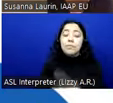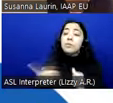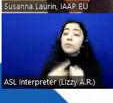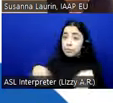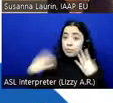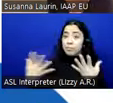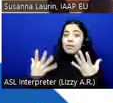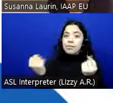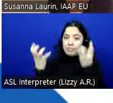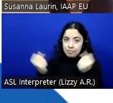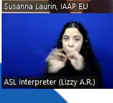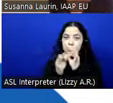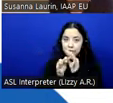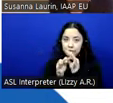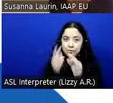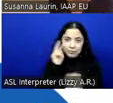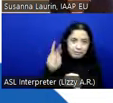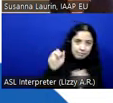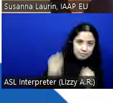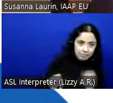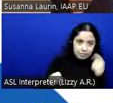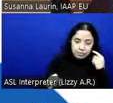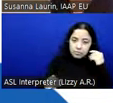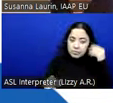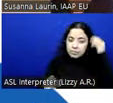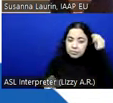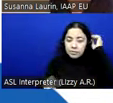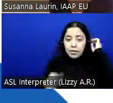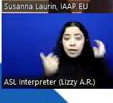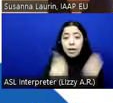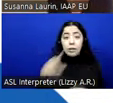as you can see. Please use the Q&A function for any questions. You can pose your questions